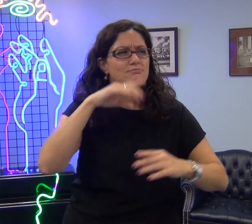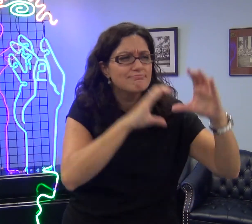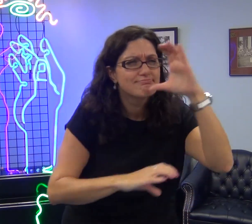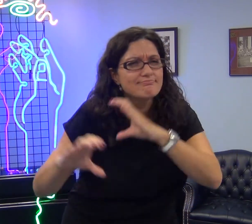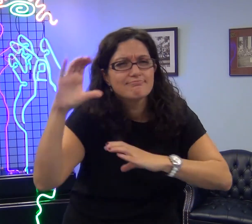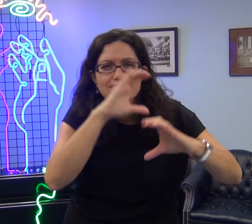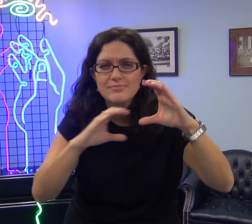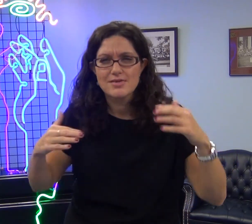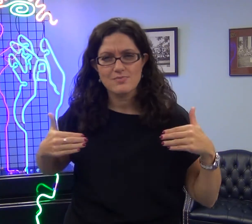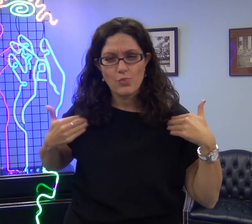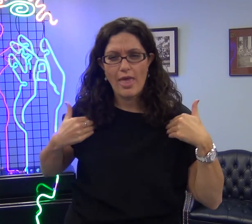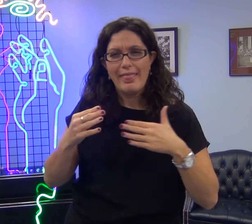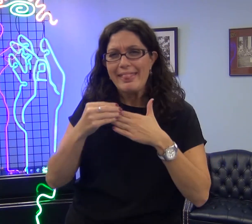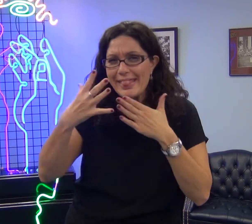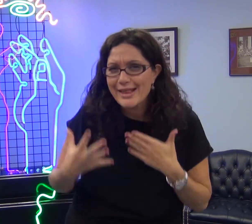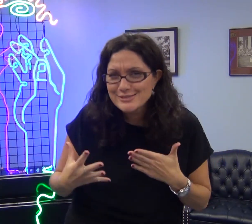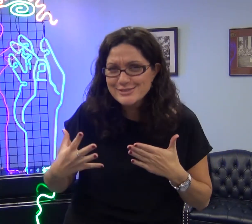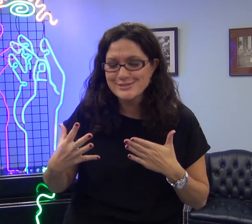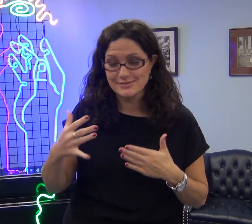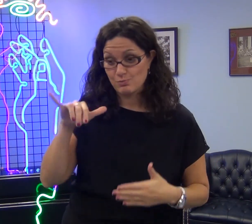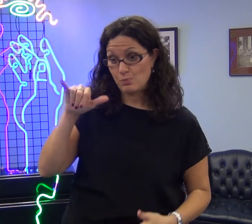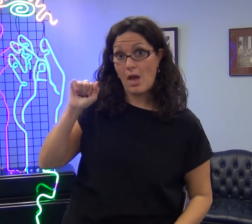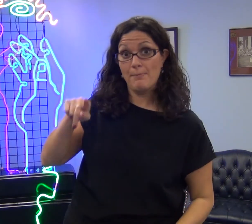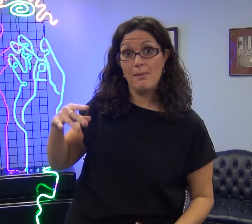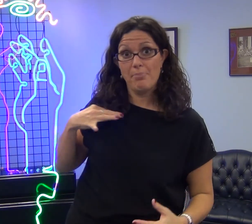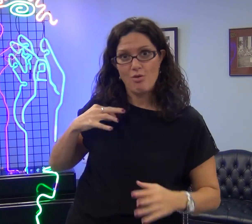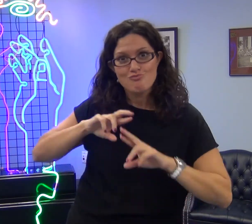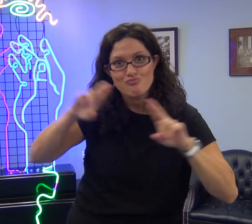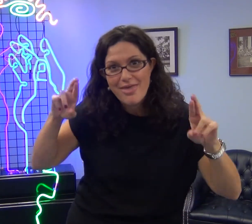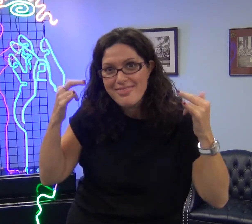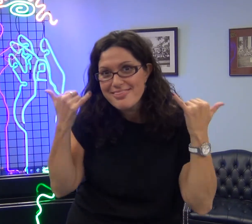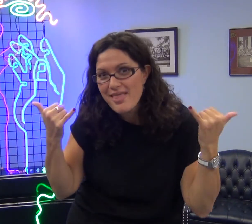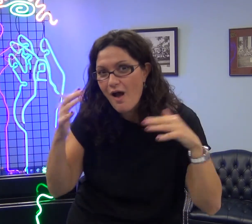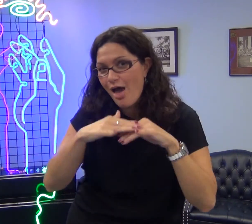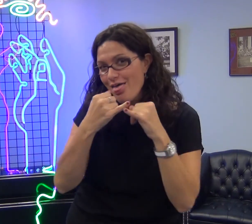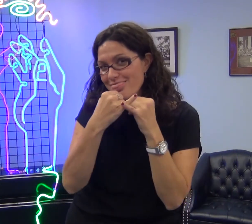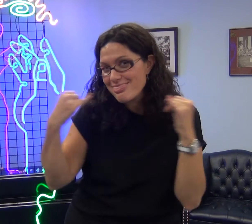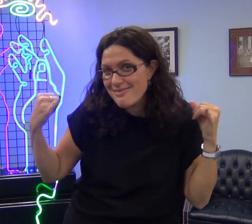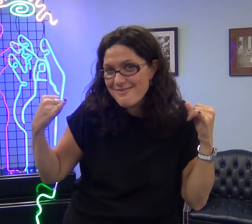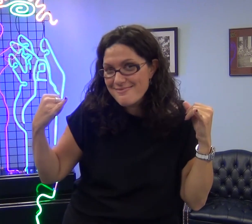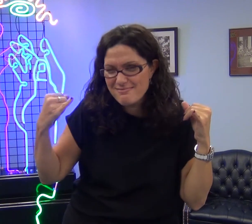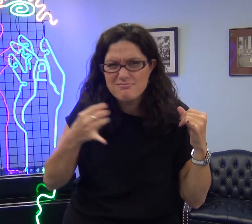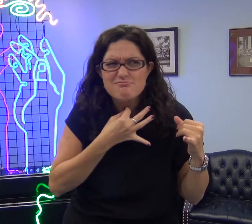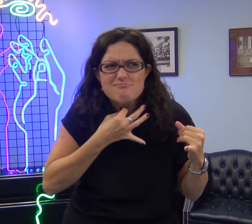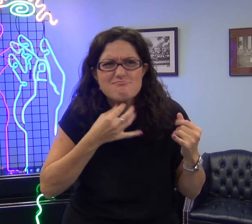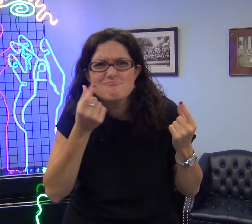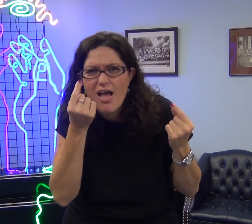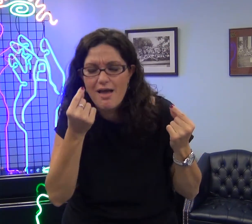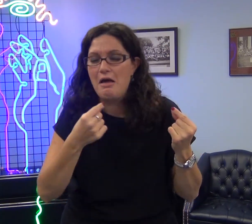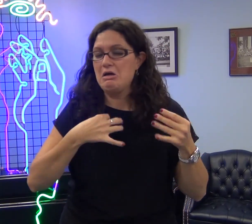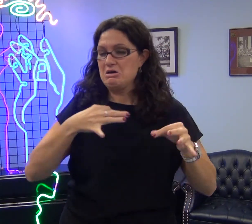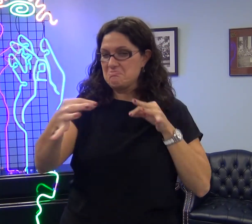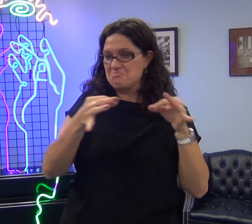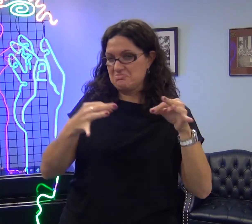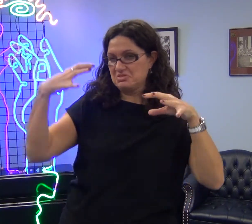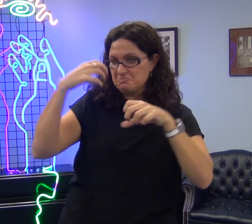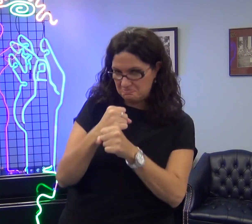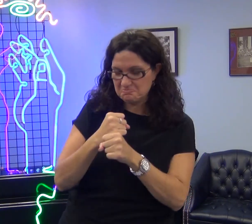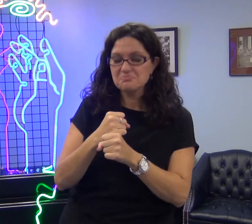We are looking for young (18-30 years old) leaders! We are excited to announce that the YAP application is now available online. Curious!? Let me briefly explain.